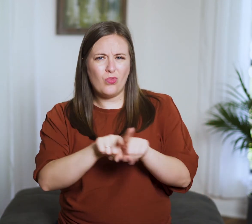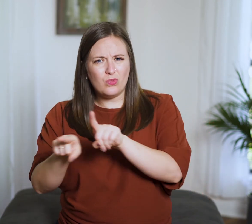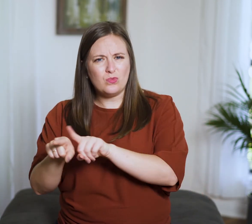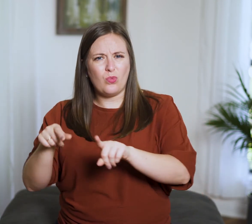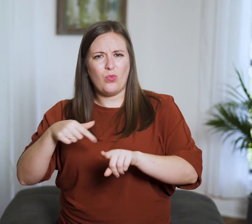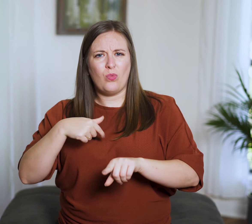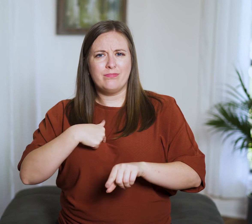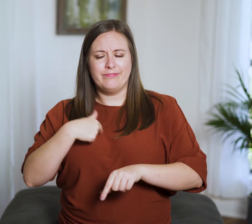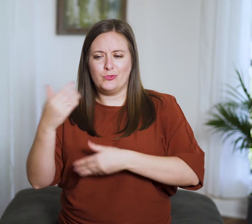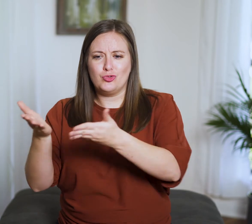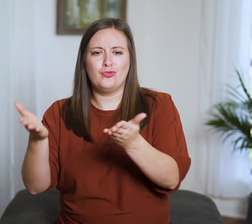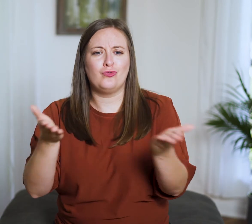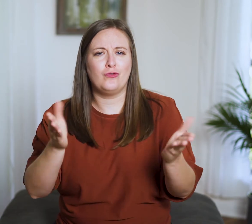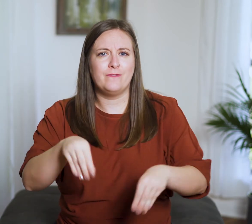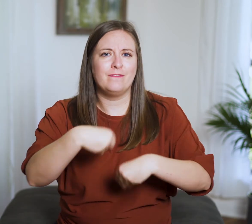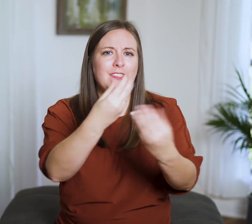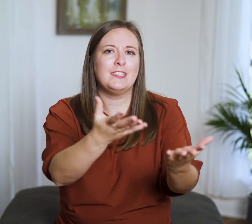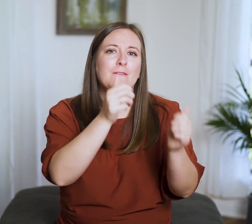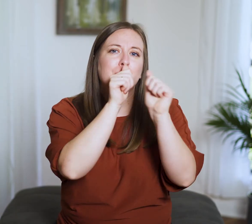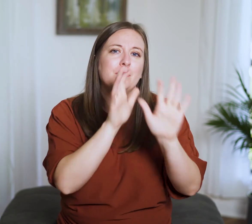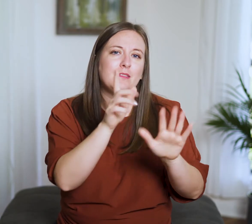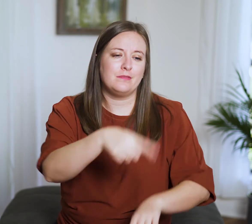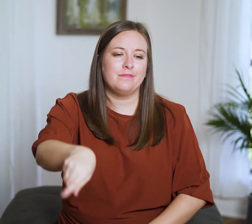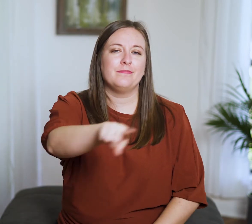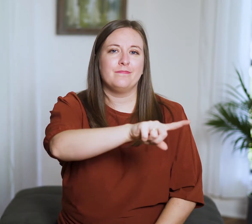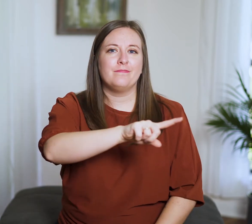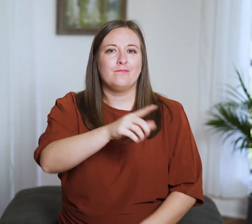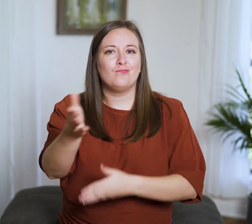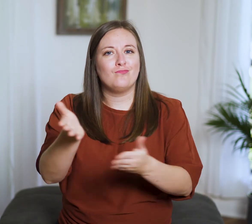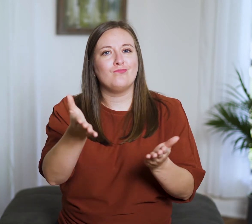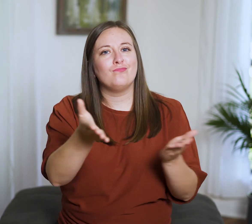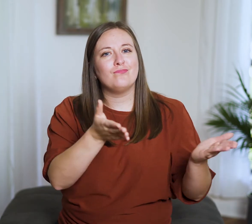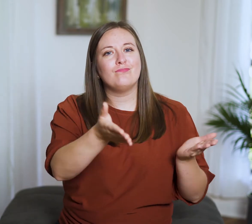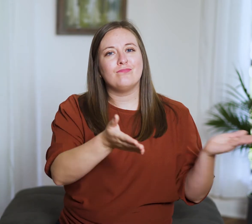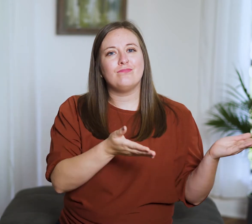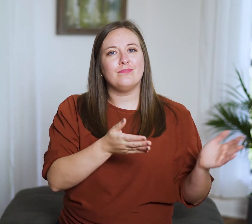but also serve as a blessing to those around them: